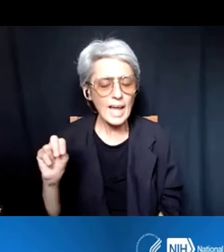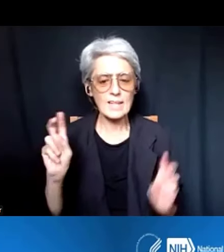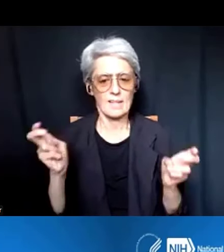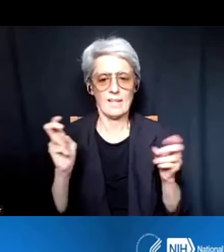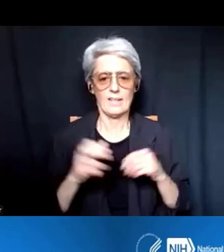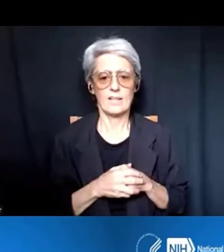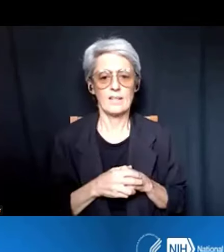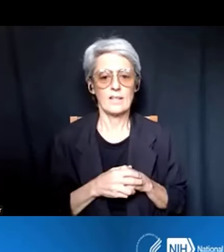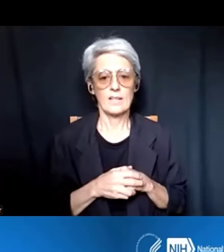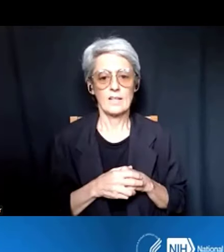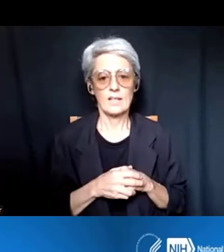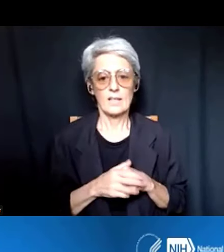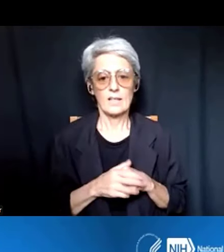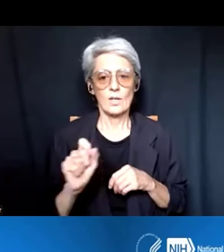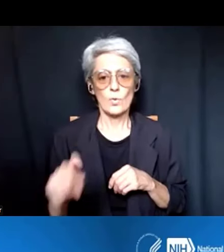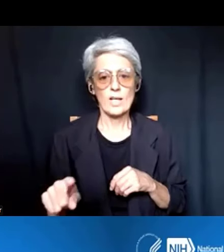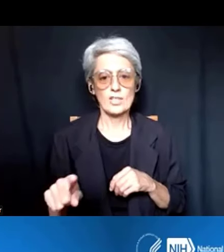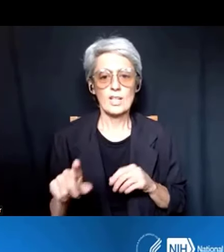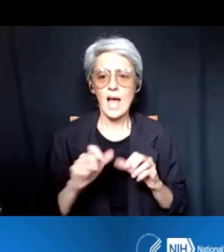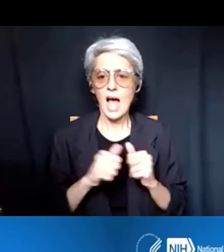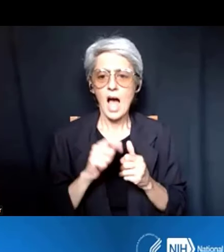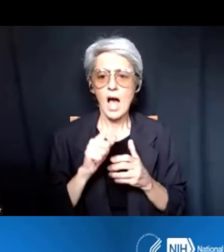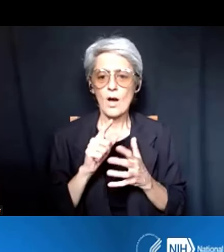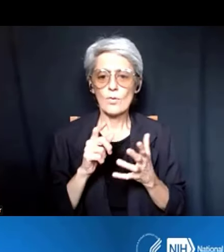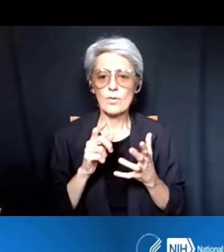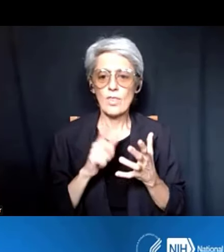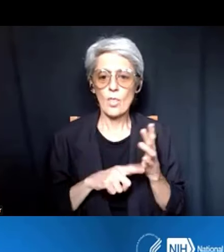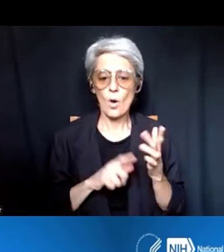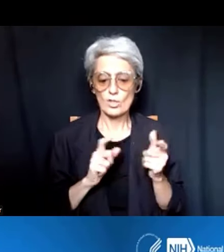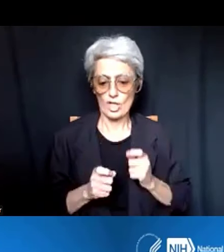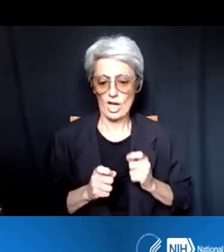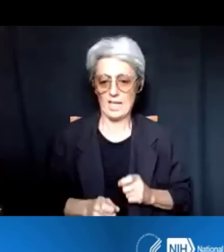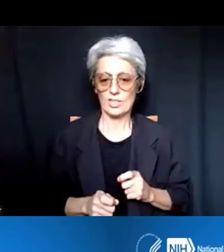How will these updates or changes be supported in xTract?